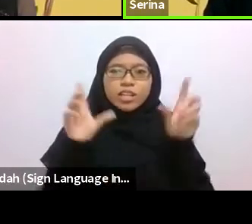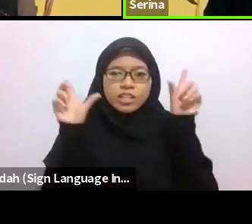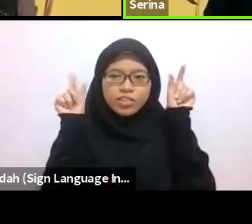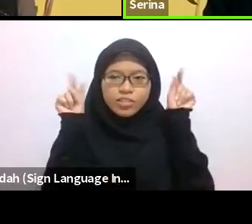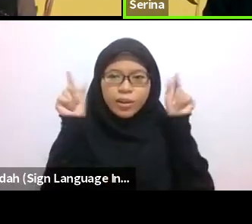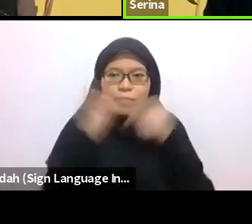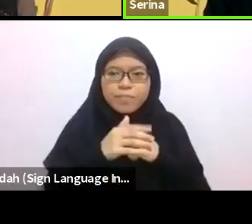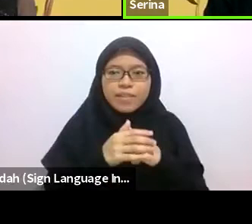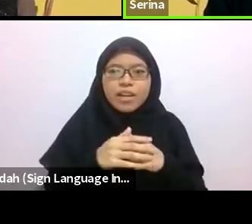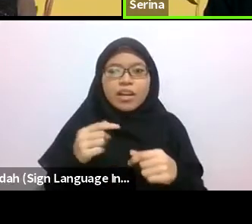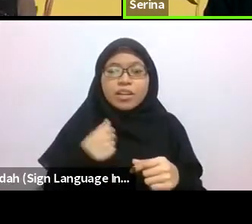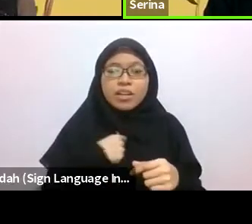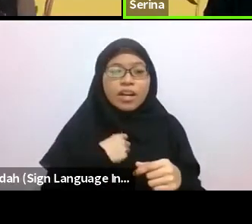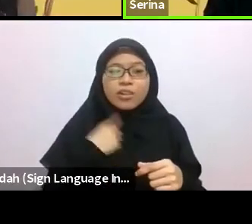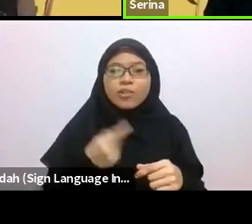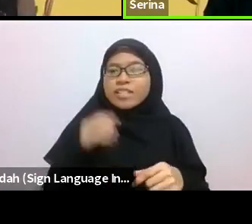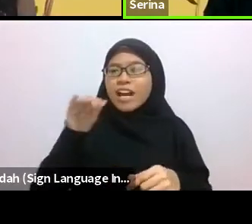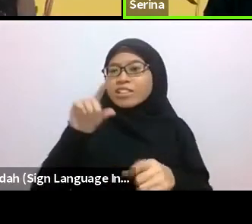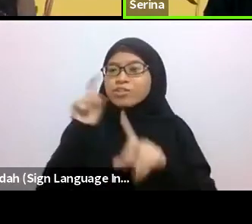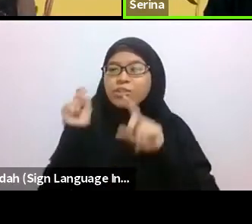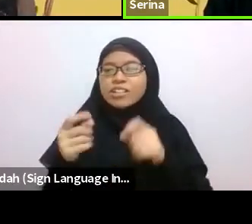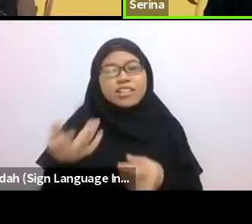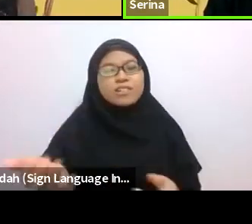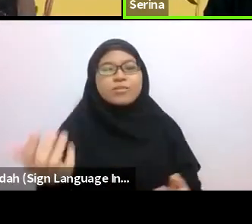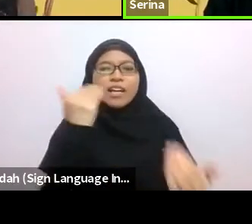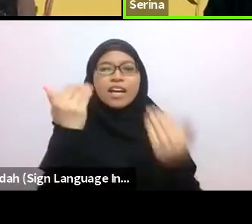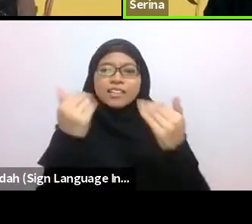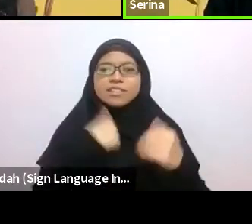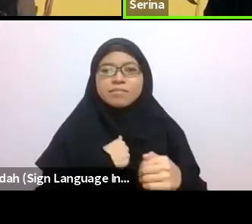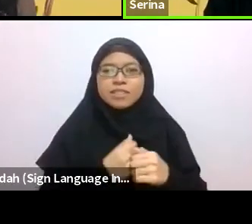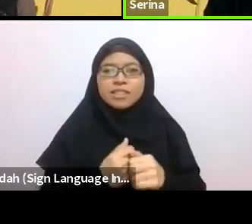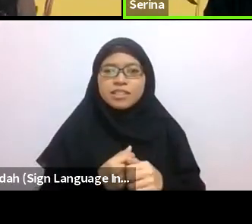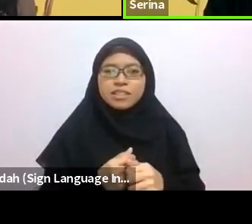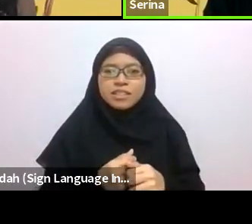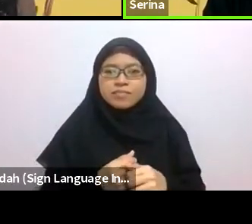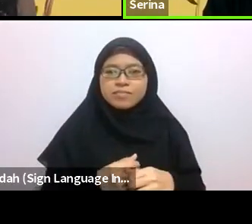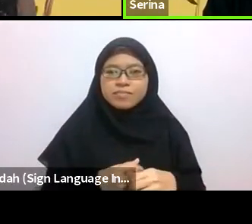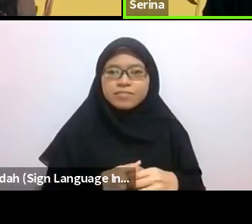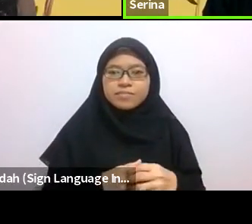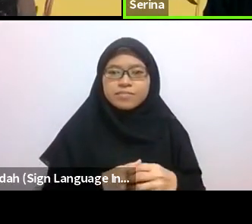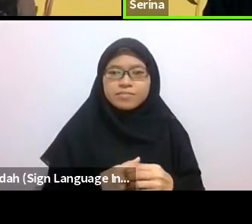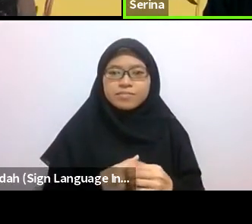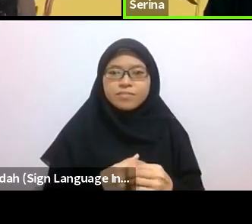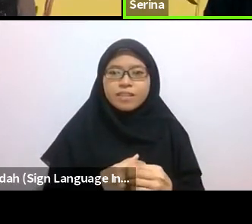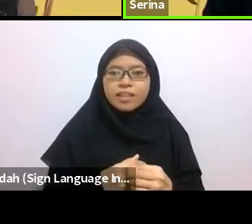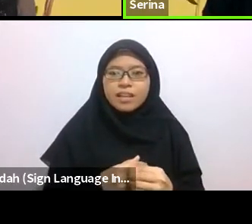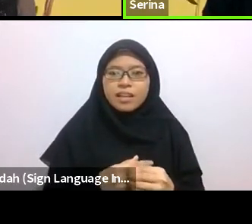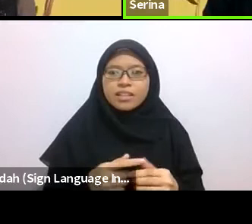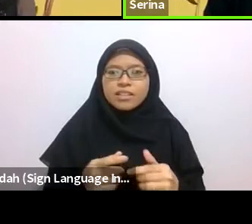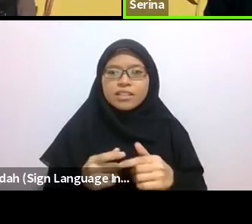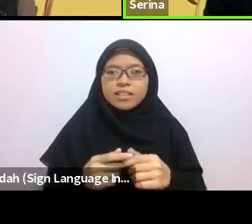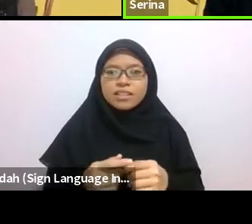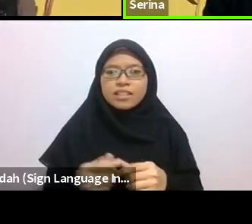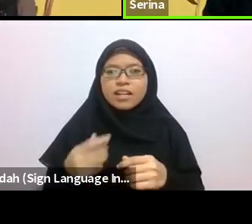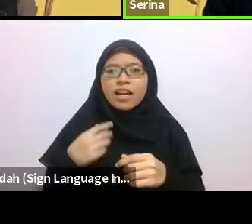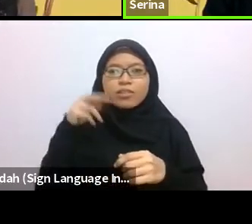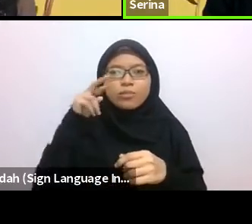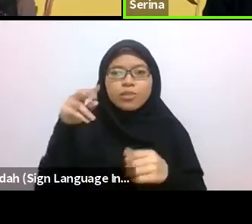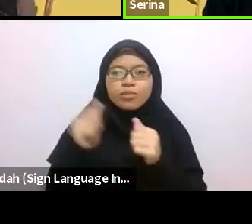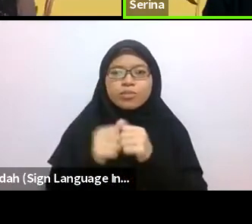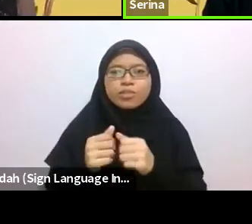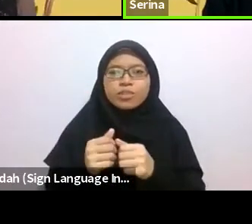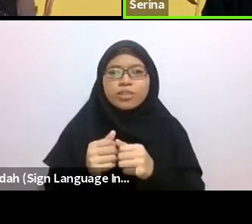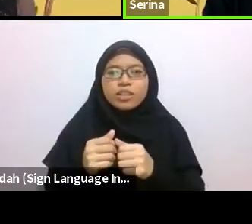The first time I headed out to dive, Shalan’s grandfather who lives at the jetty asked me in surprise, “Girls dive too, now?” Now they just ask what I found.